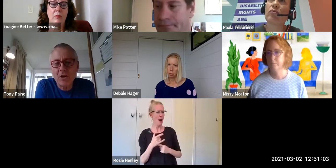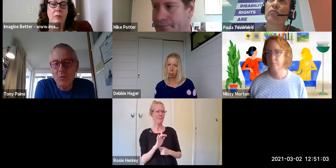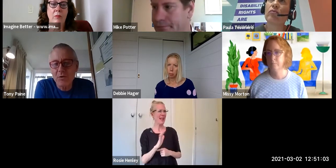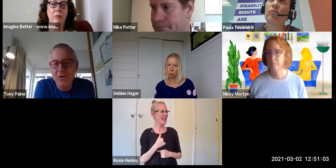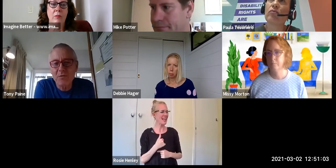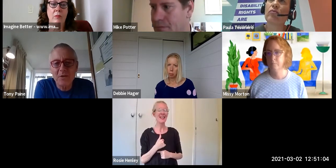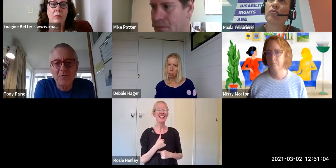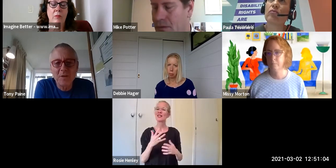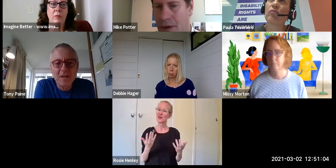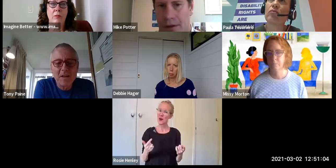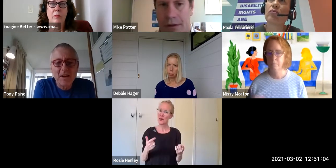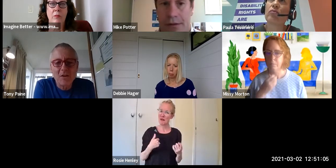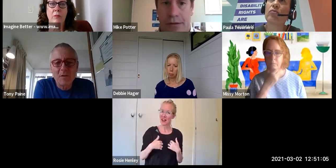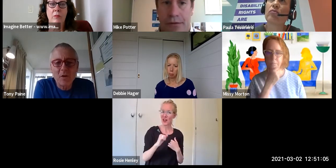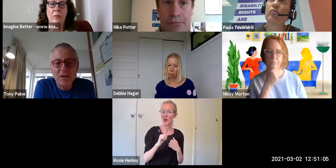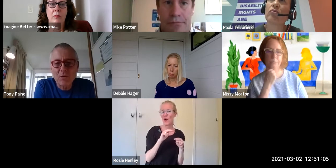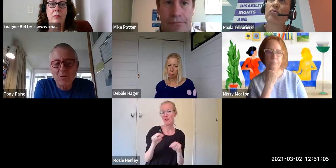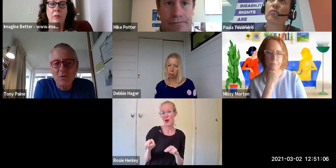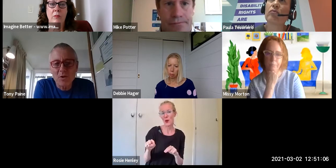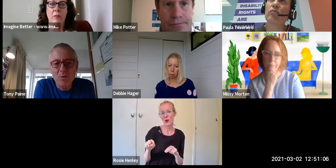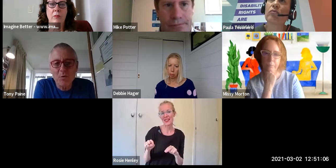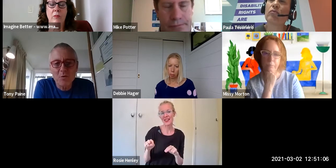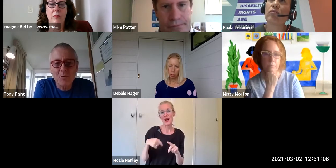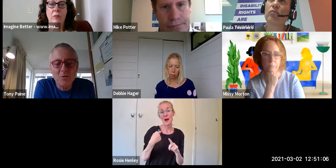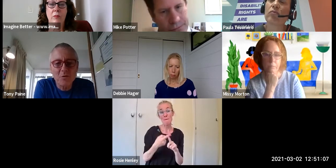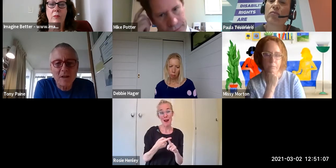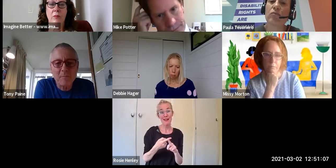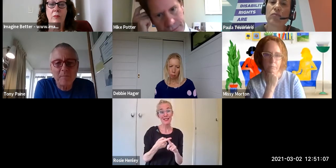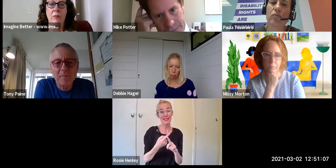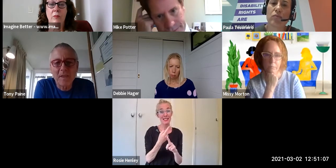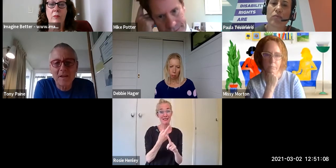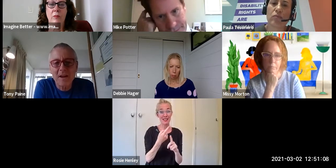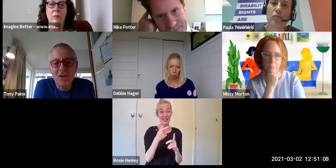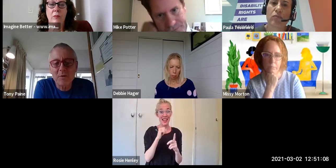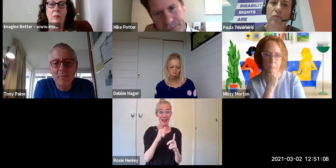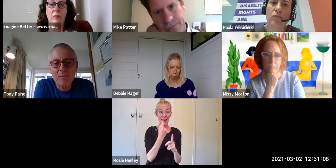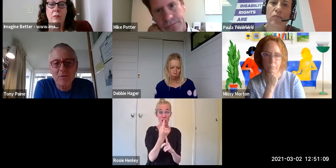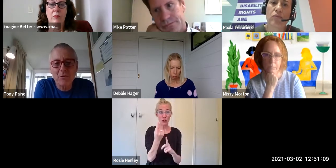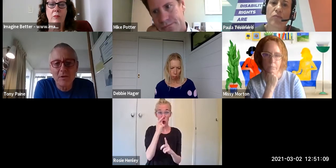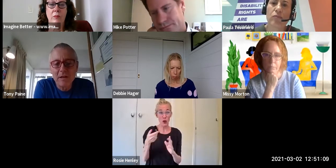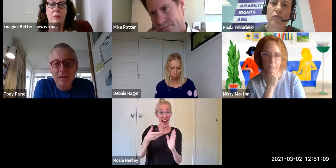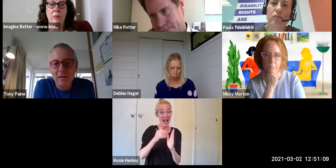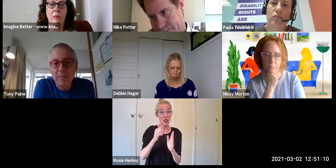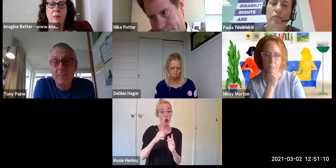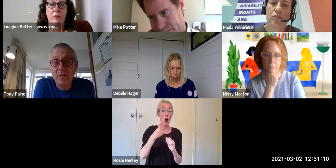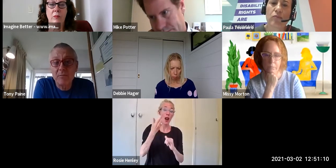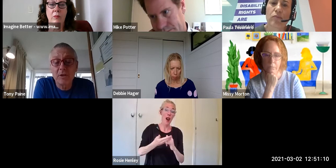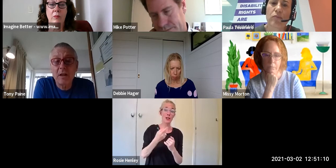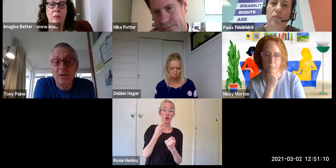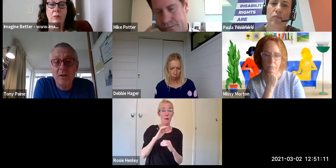final words of advice or support or encouragement to people to pick up the challenges.